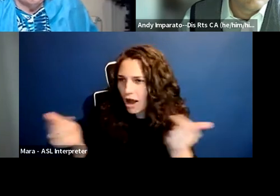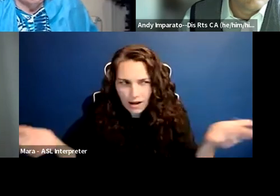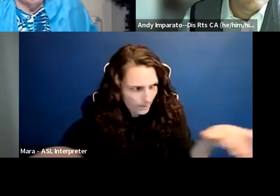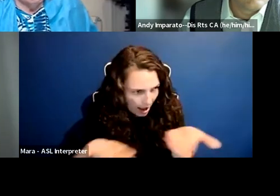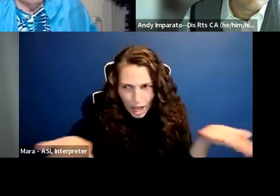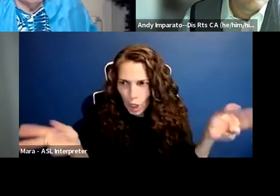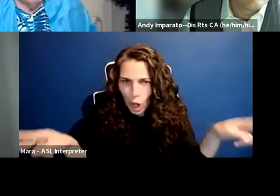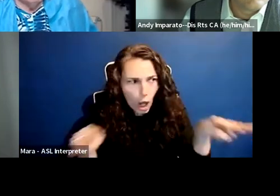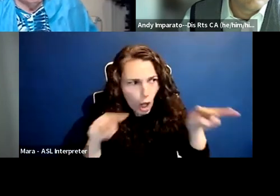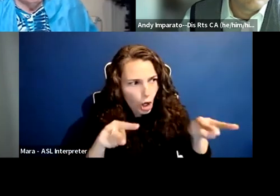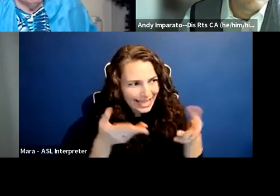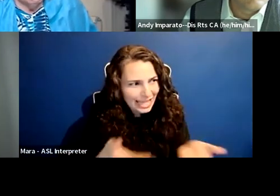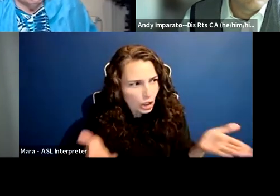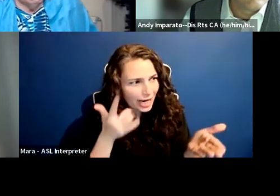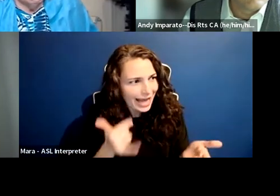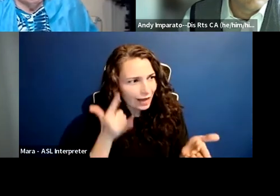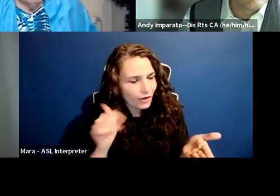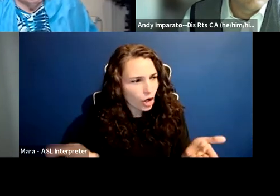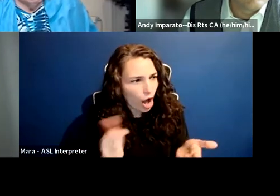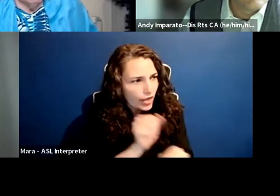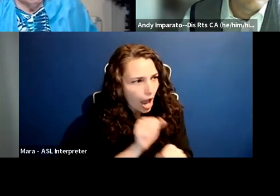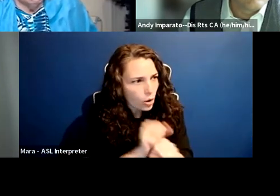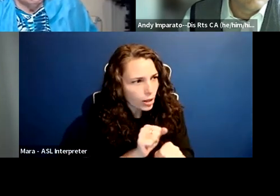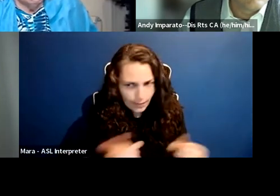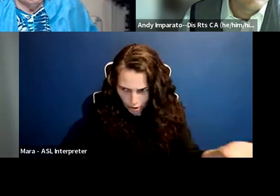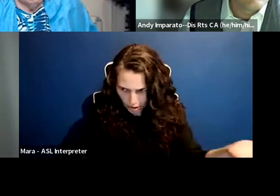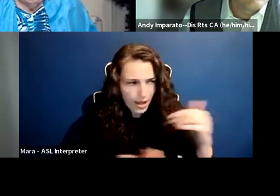and that coalition and that collaboration, I think,